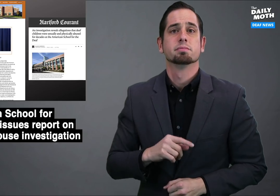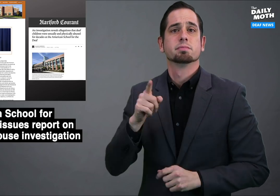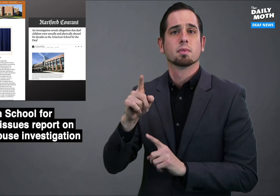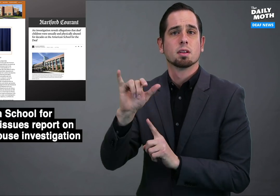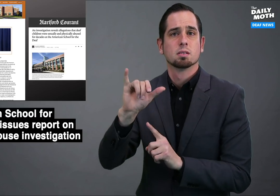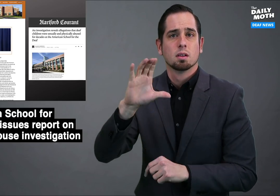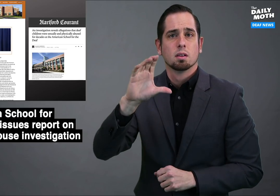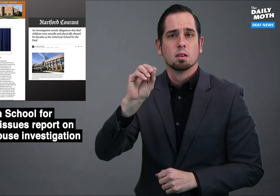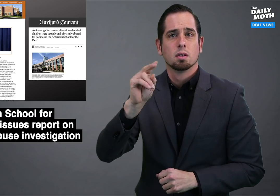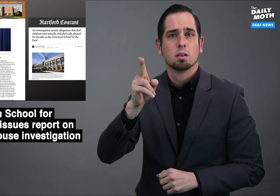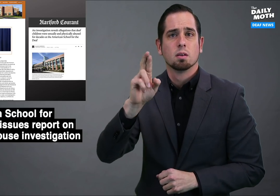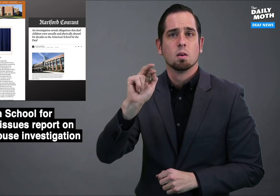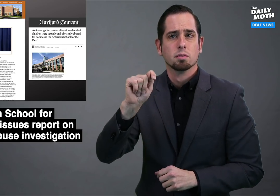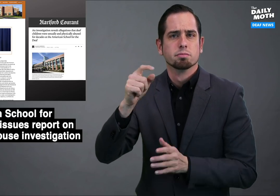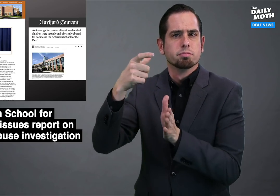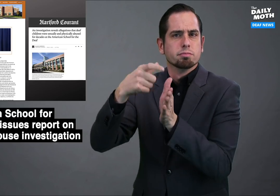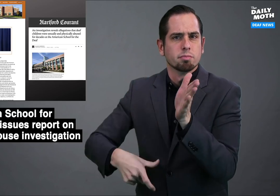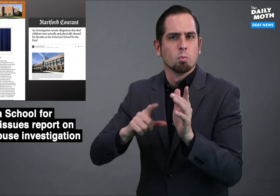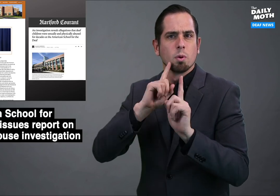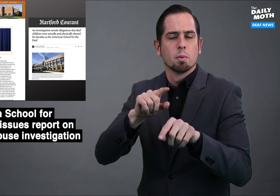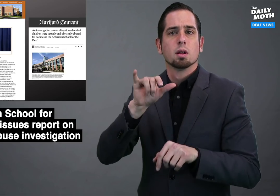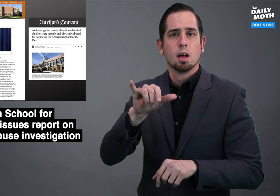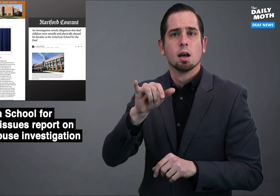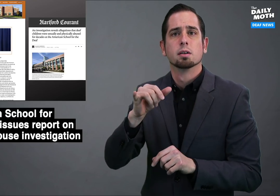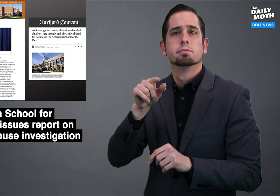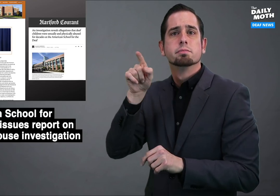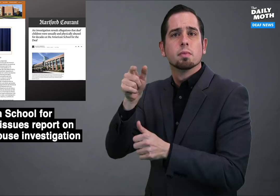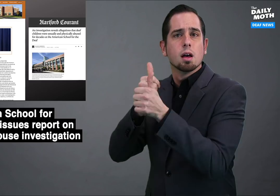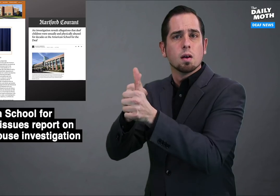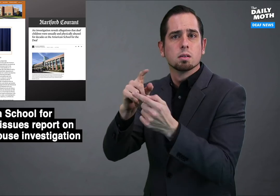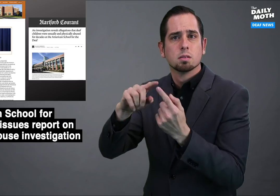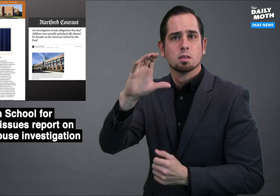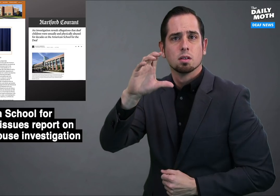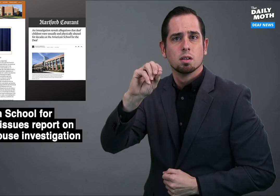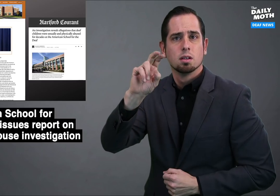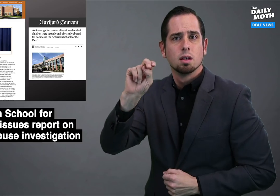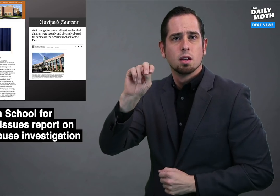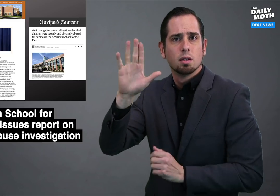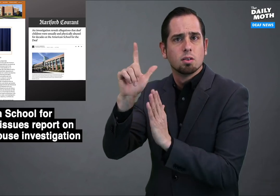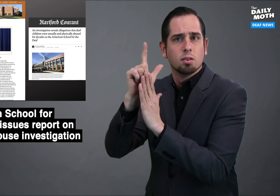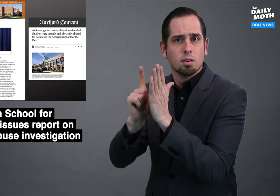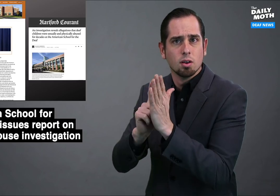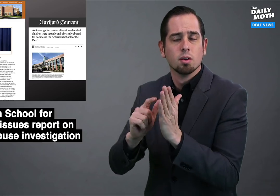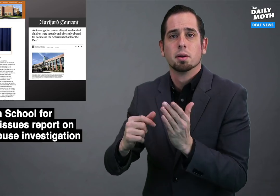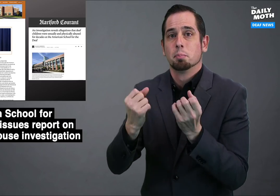The Courant reported that according to Connecticut law,